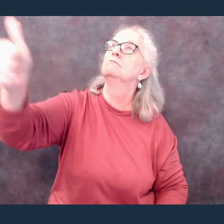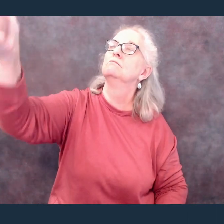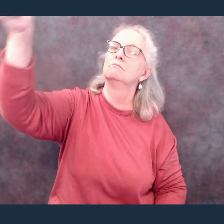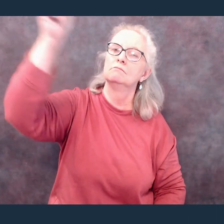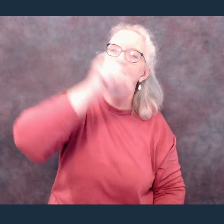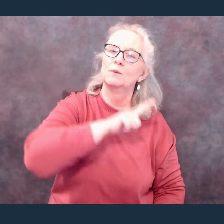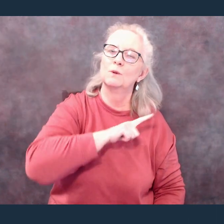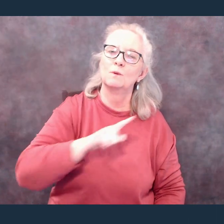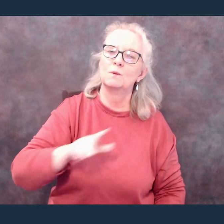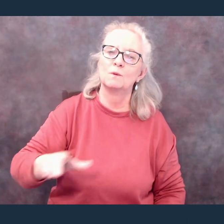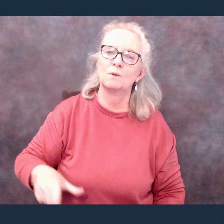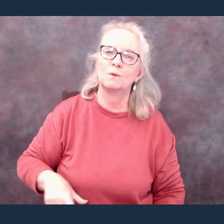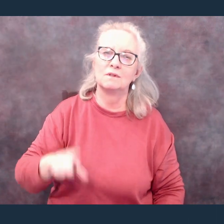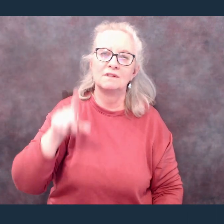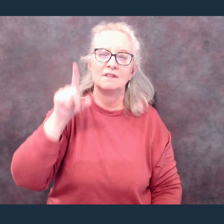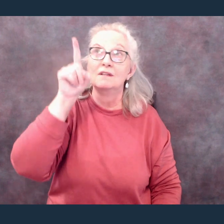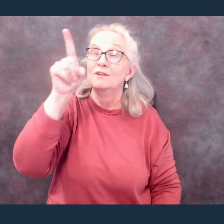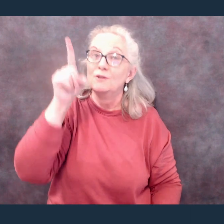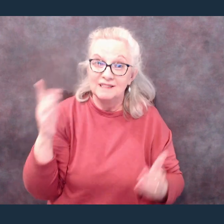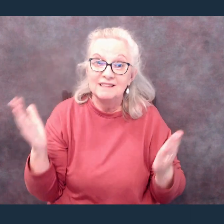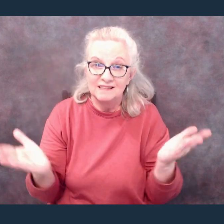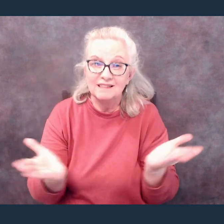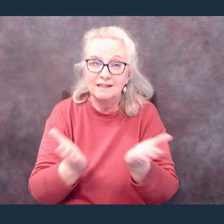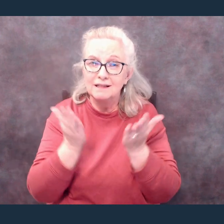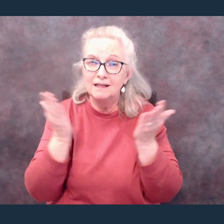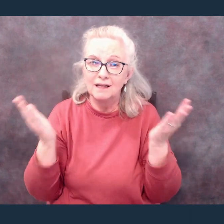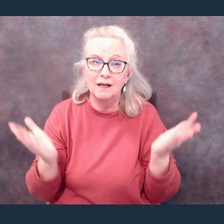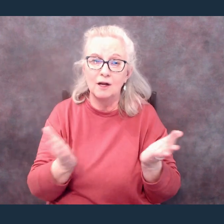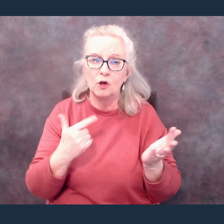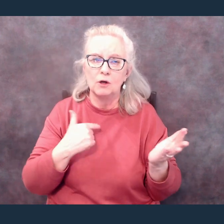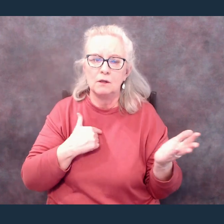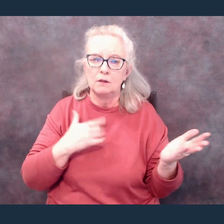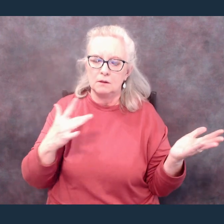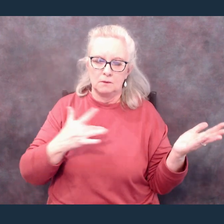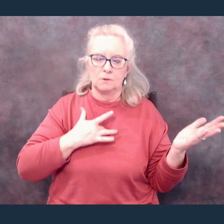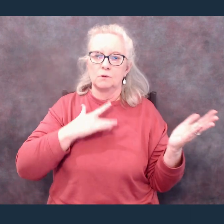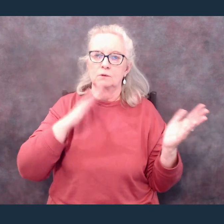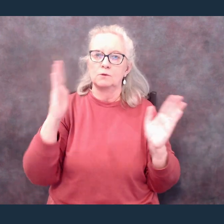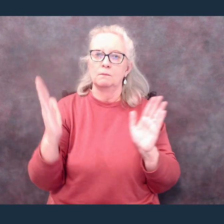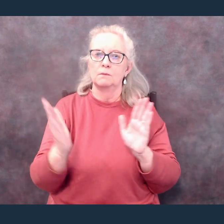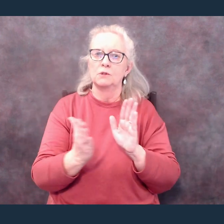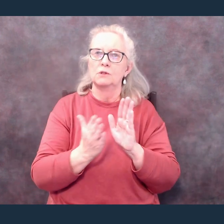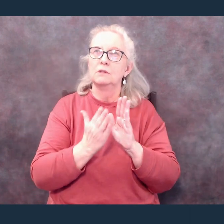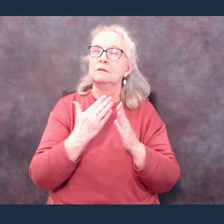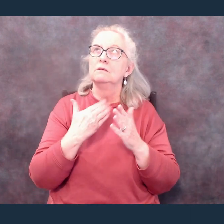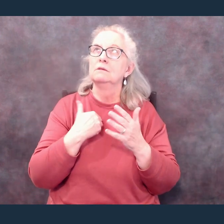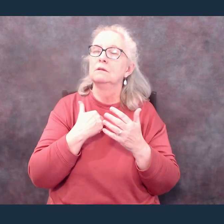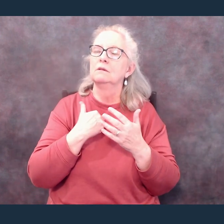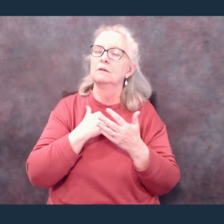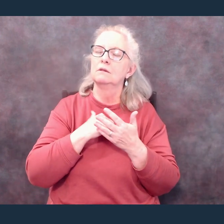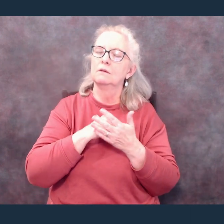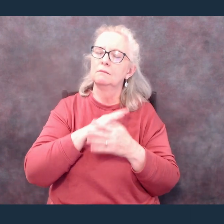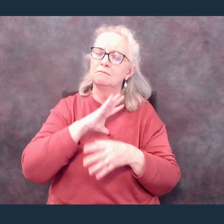You are here, You are here In Your presence I'm made whole